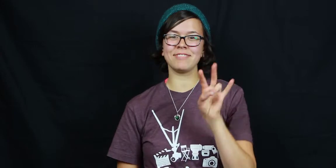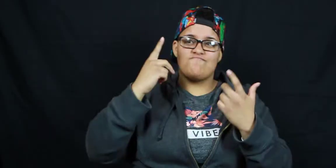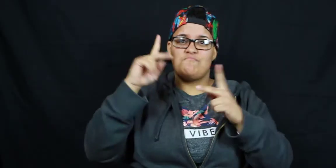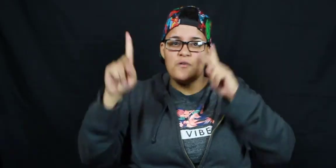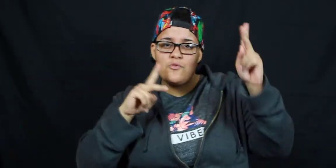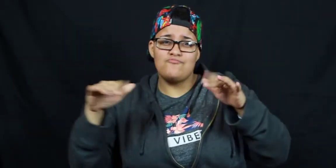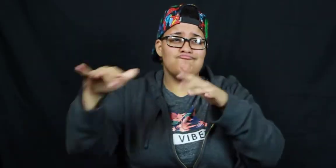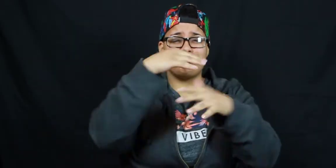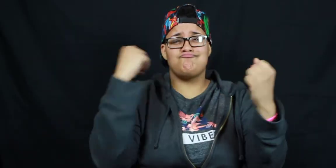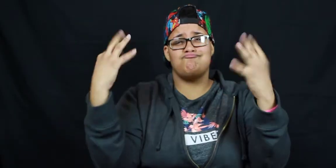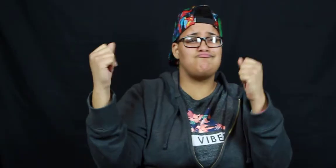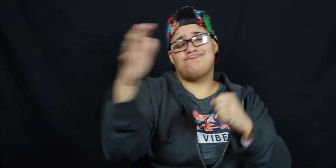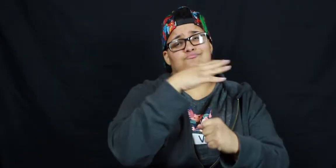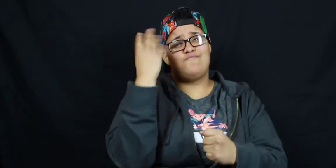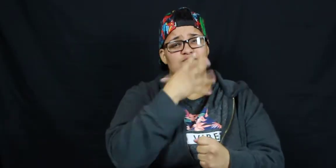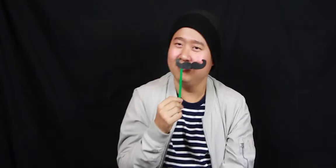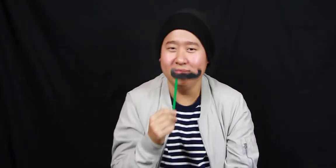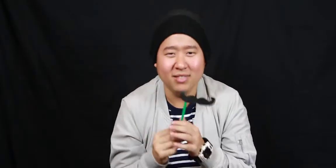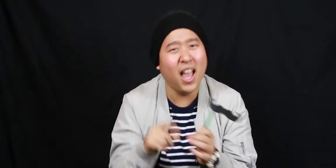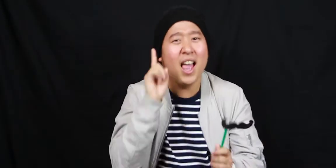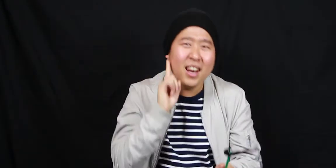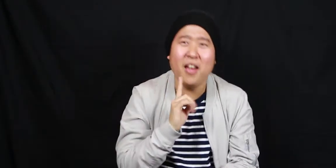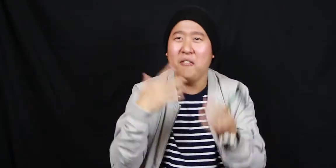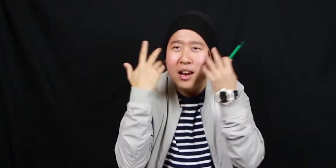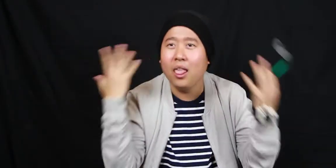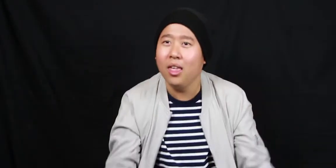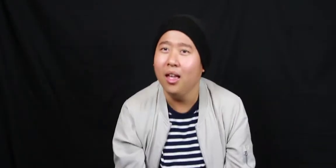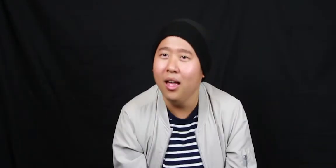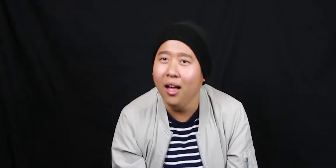People out here in the public spaces signing, it's just so beautiful. It's Deaf Friendly!!